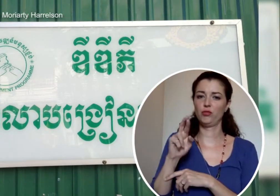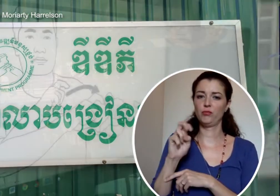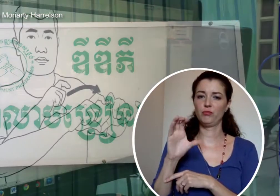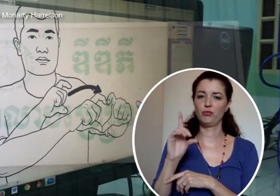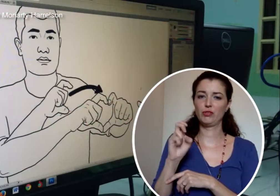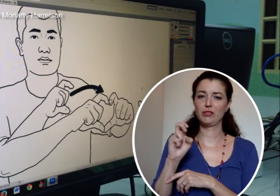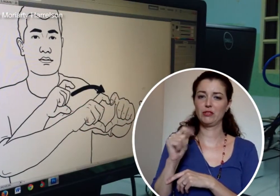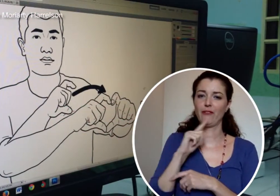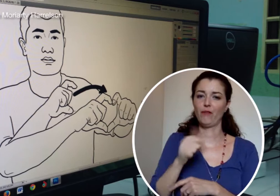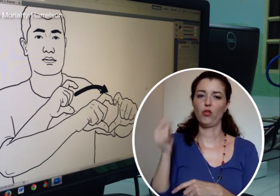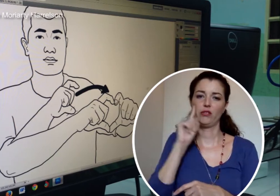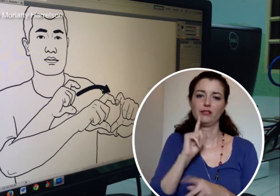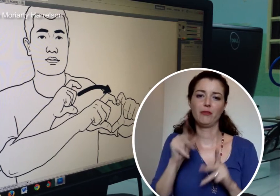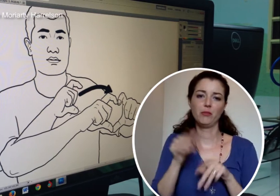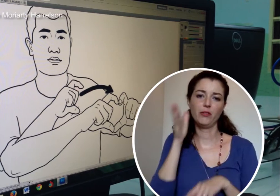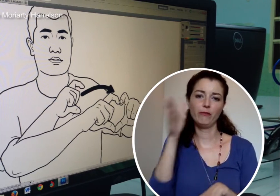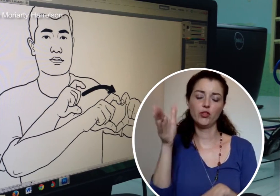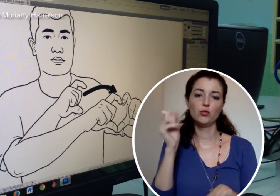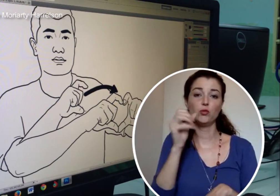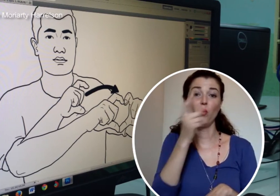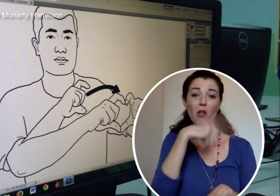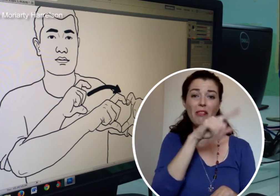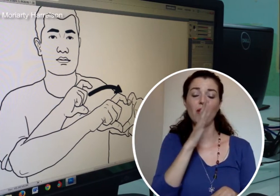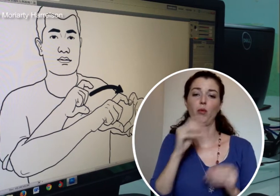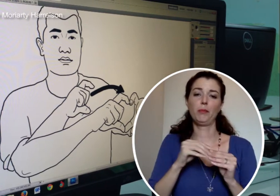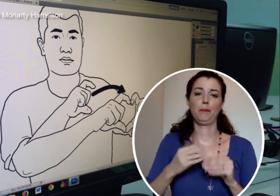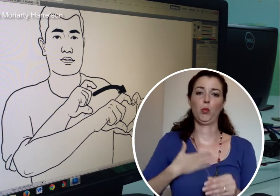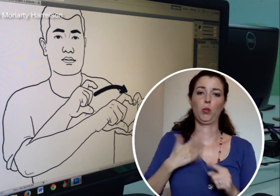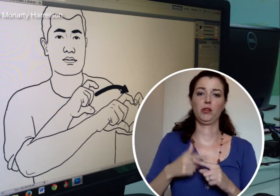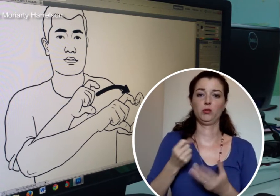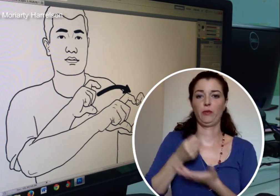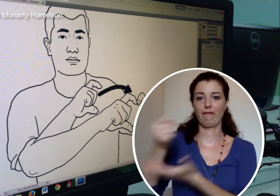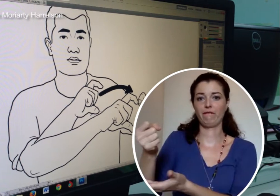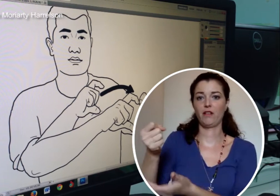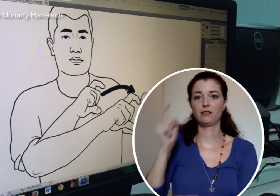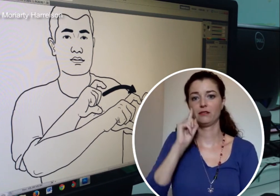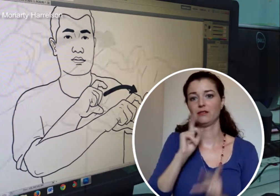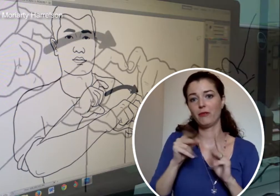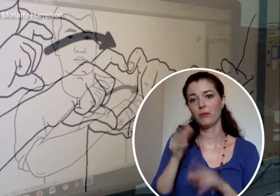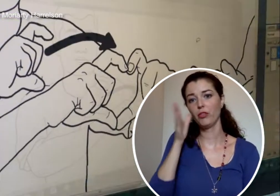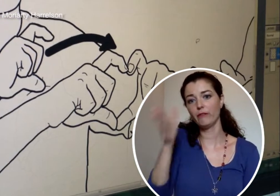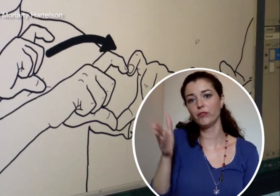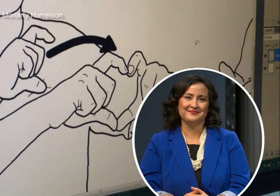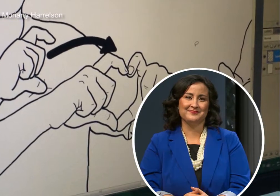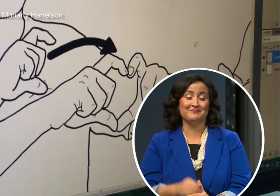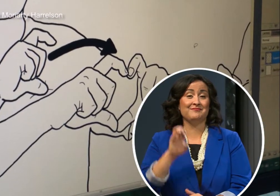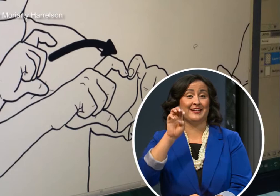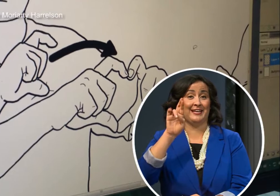for deaf people. That way they will be more willing to give Deaf people this fellowship in the future.”